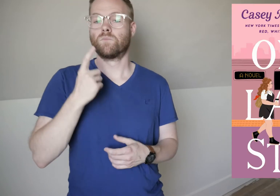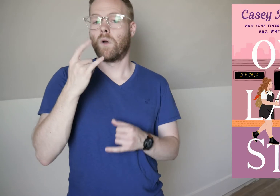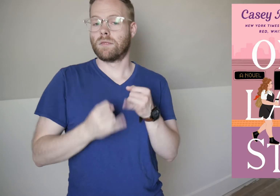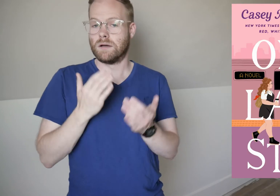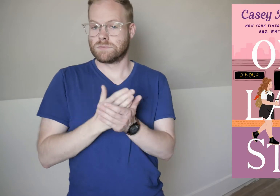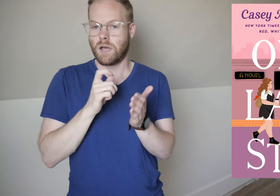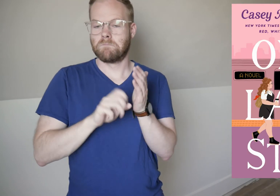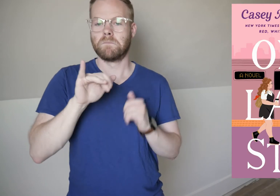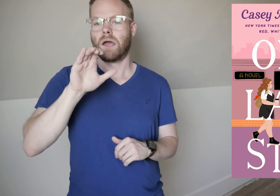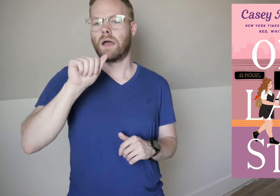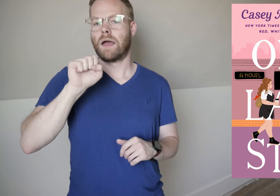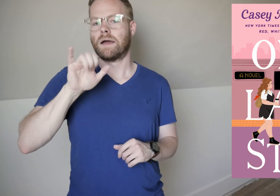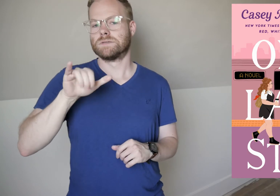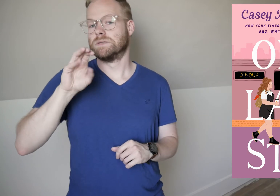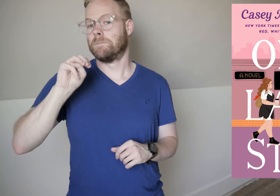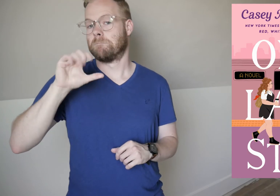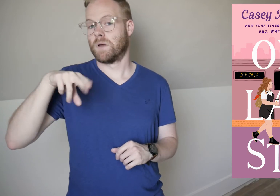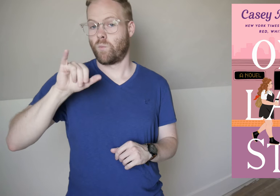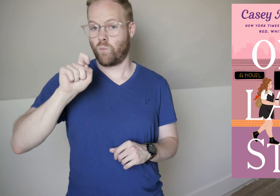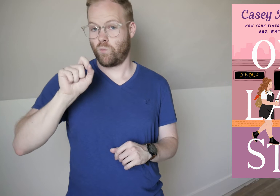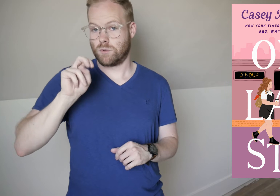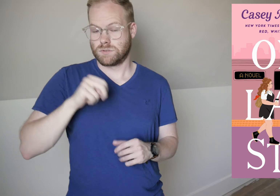One Last Stop by Casey McQuiston.